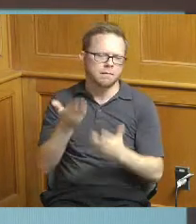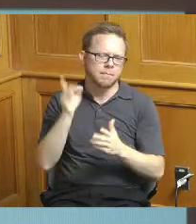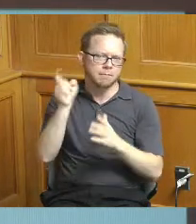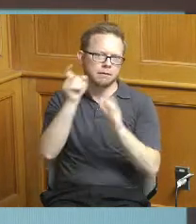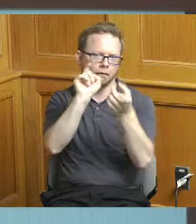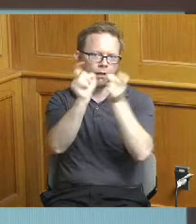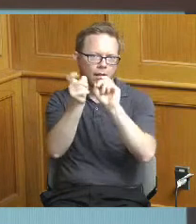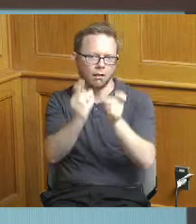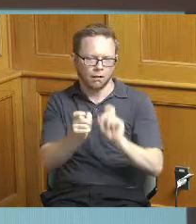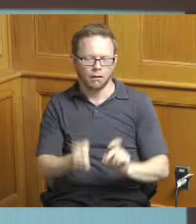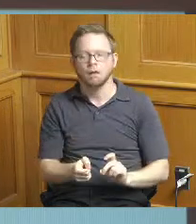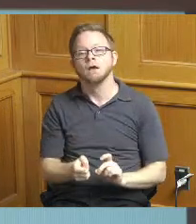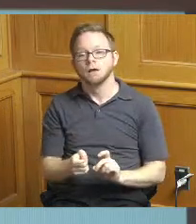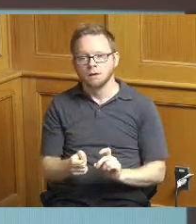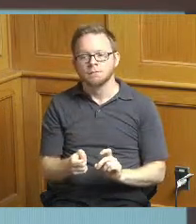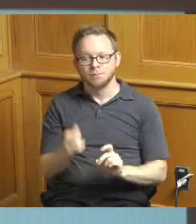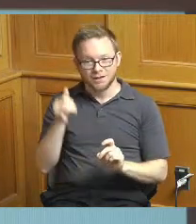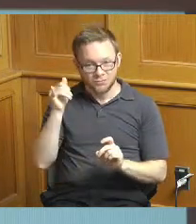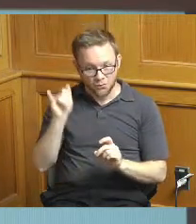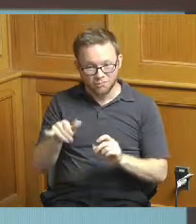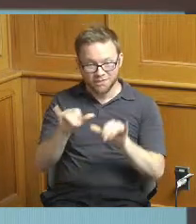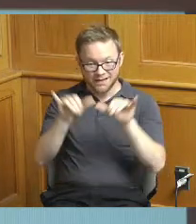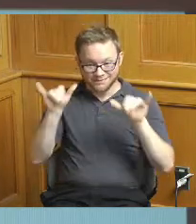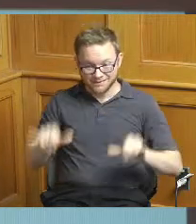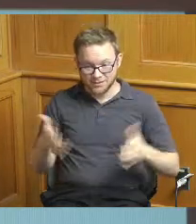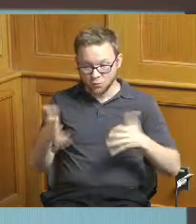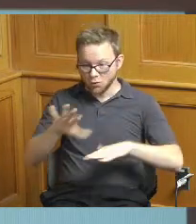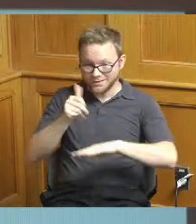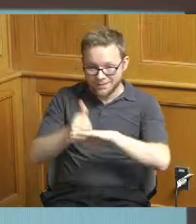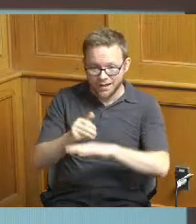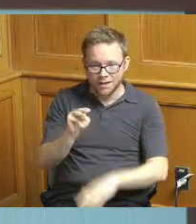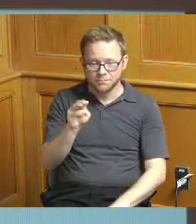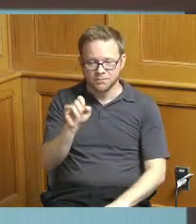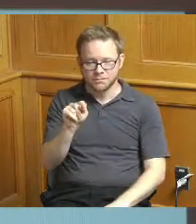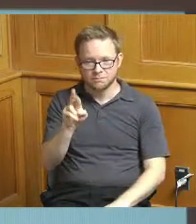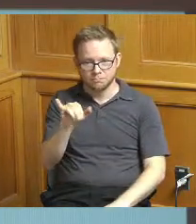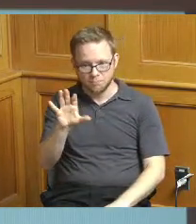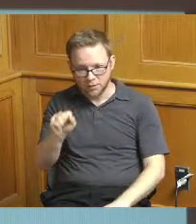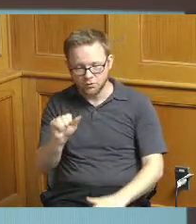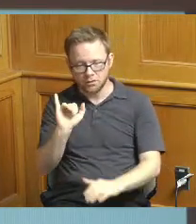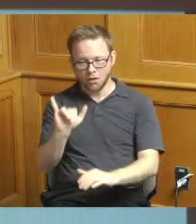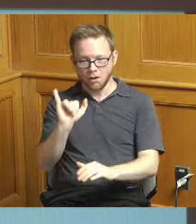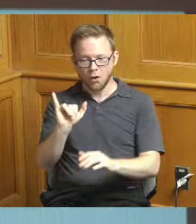in place it's allowing us again to to look at our program and to measure and have these KPIs that